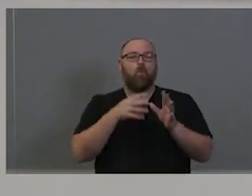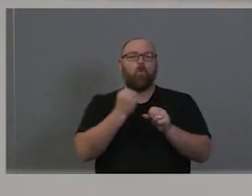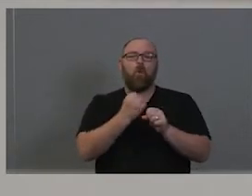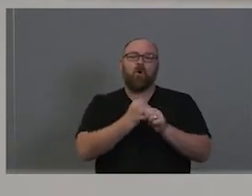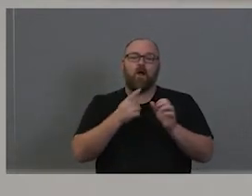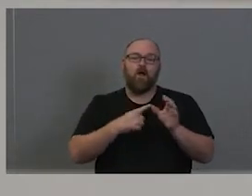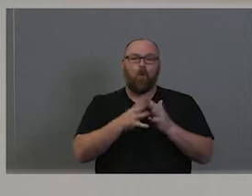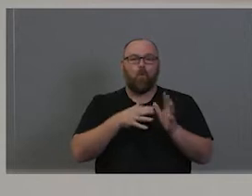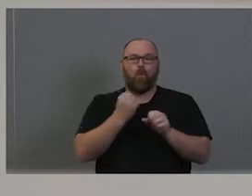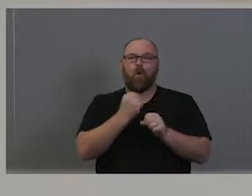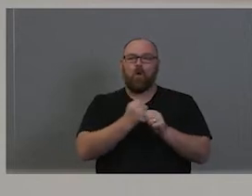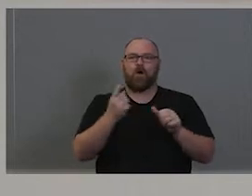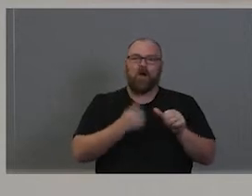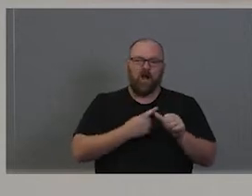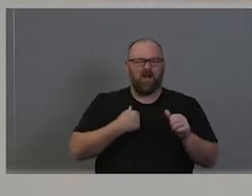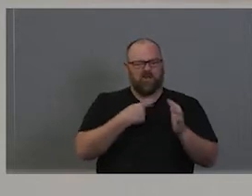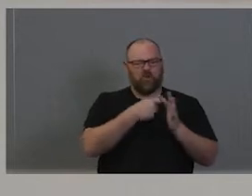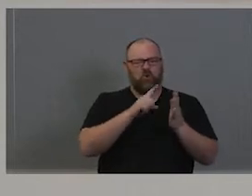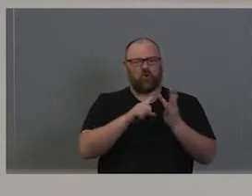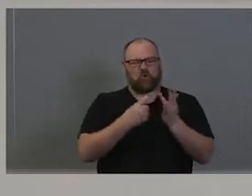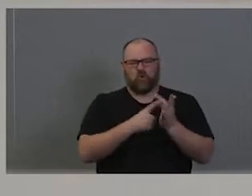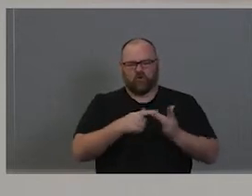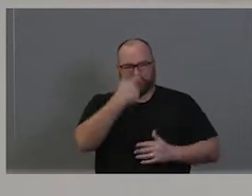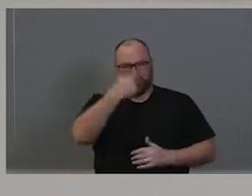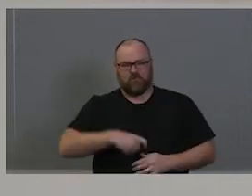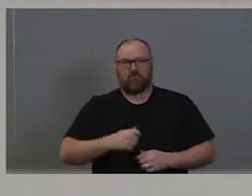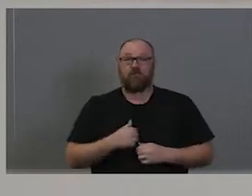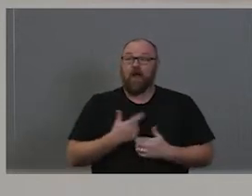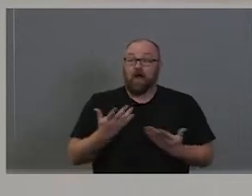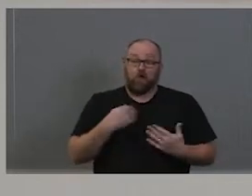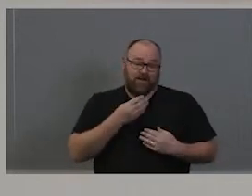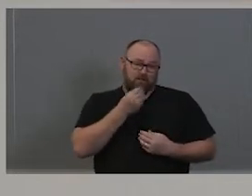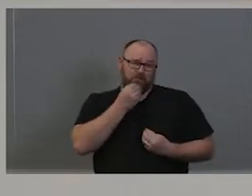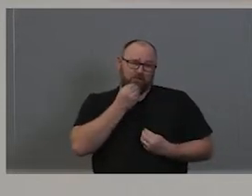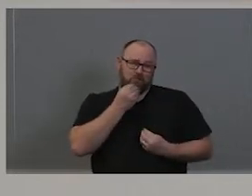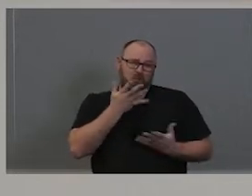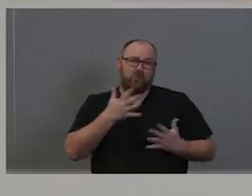know, I know people probably heard me say this before, it's God's own land as most beautiful land on Earth as are all your